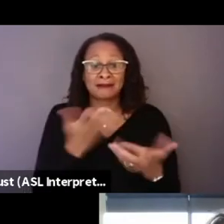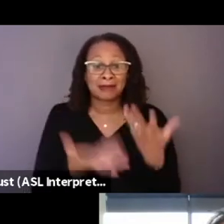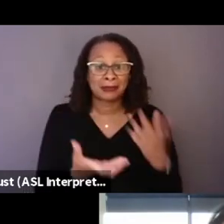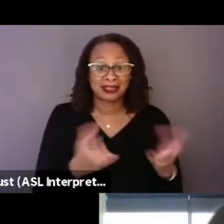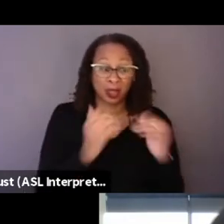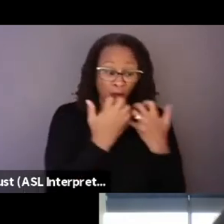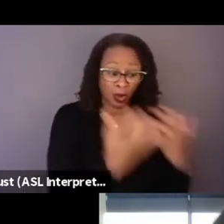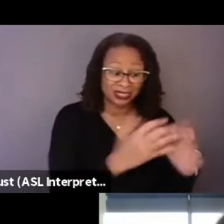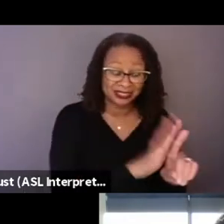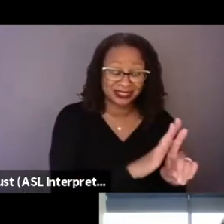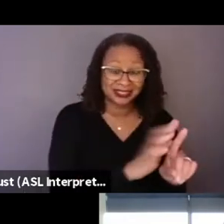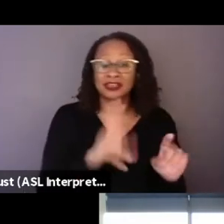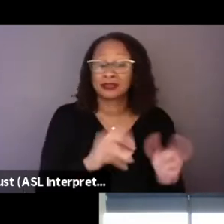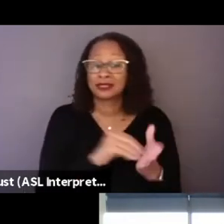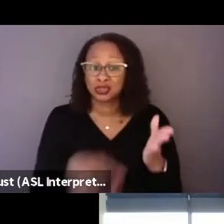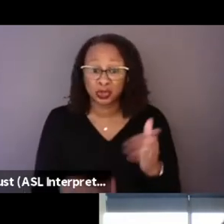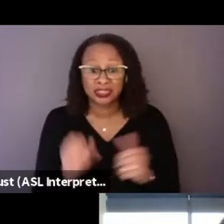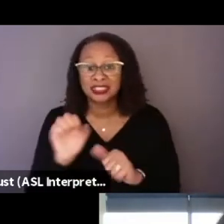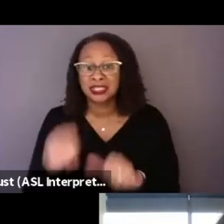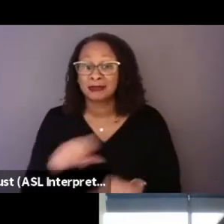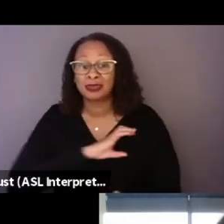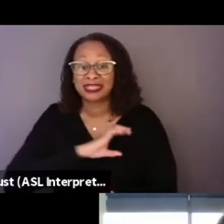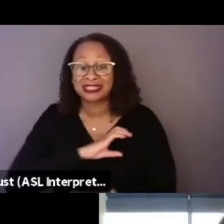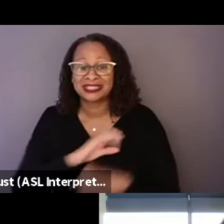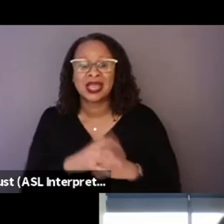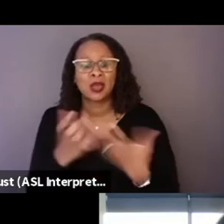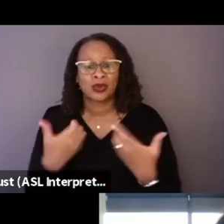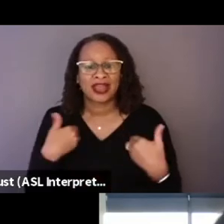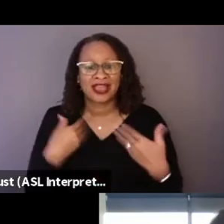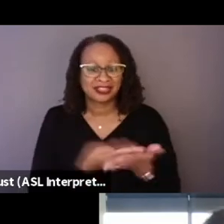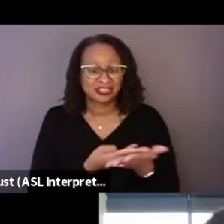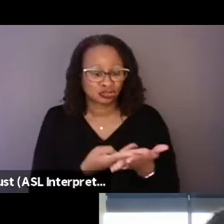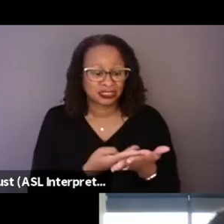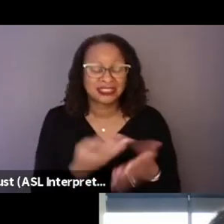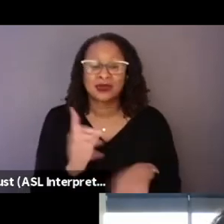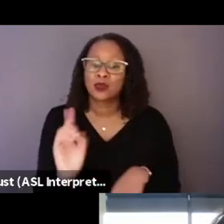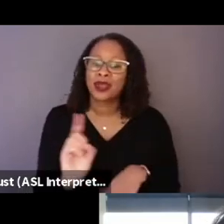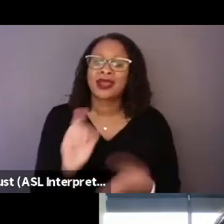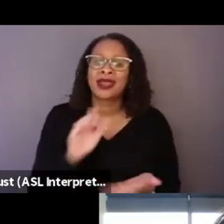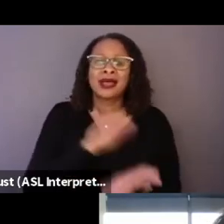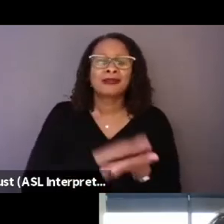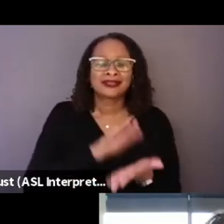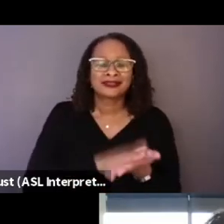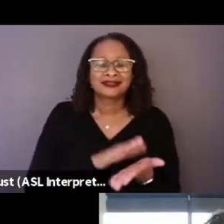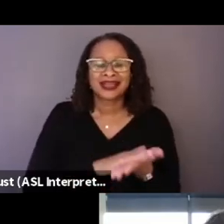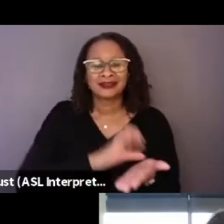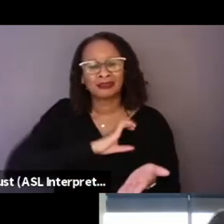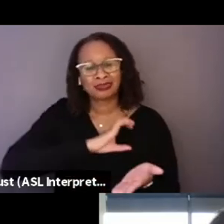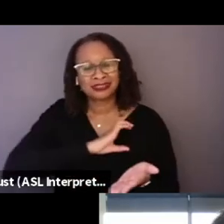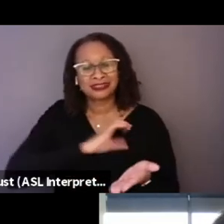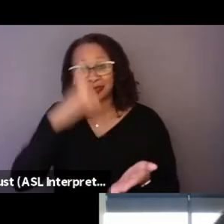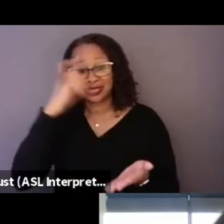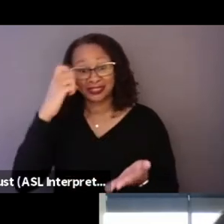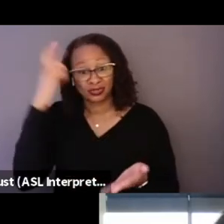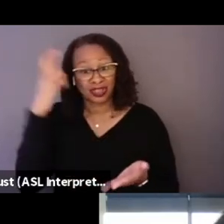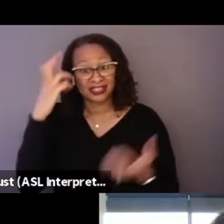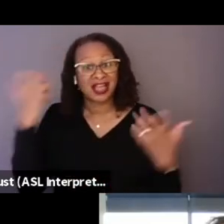it could be students. We want to have screenings in police academies, because we realized that a lot of the police officers,